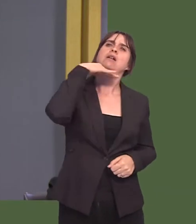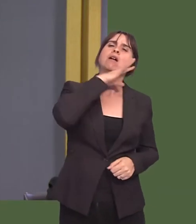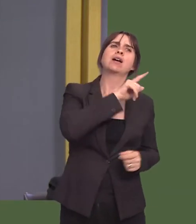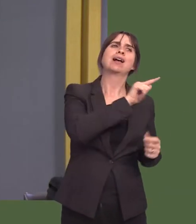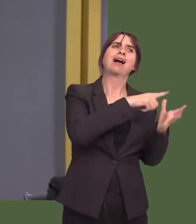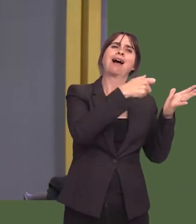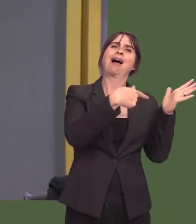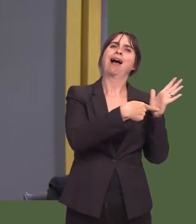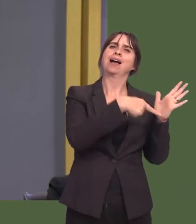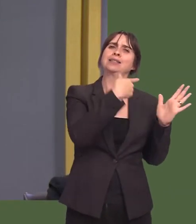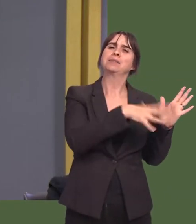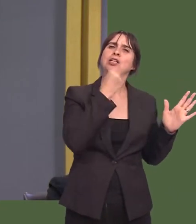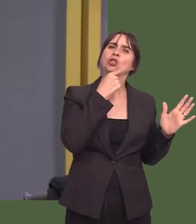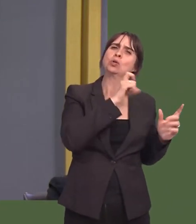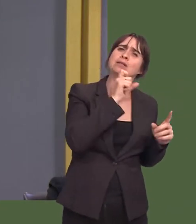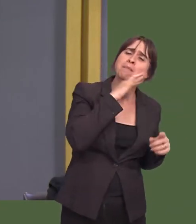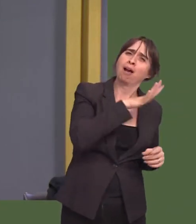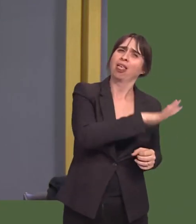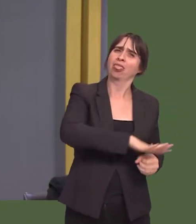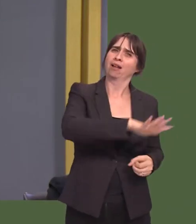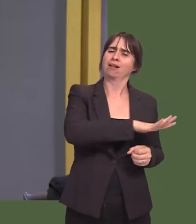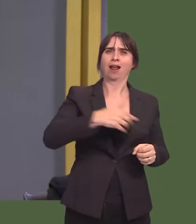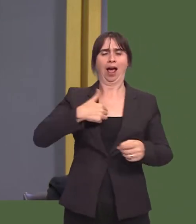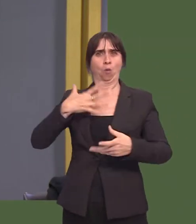and whether the First Minister, and the Welsh Government, will issue strong guidance to